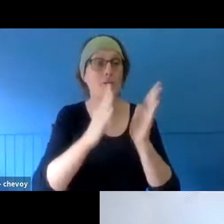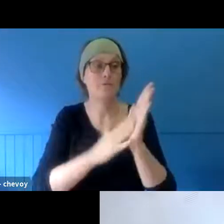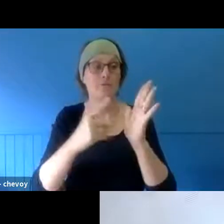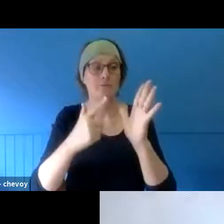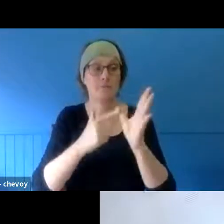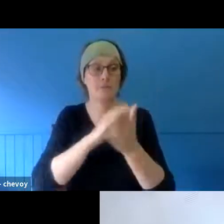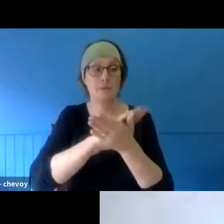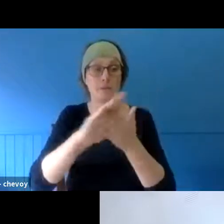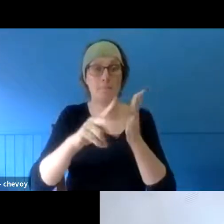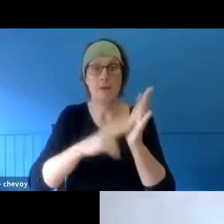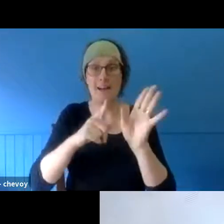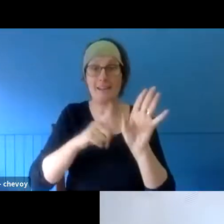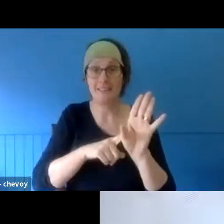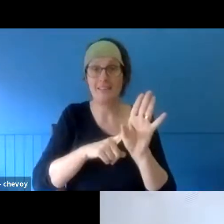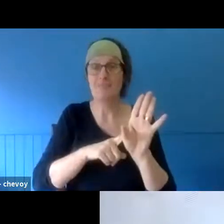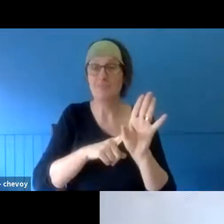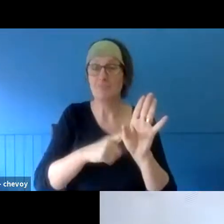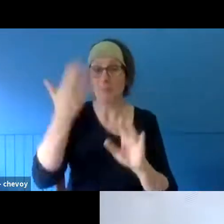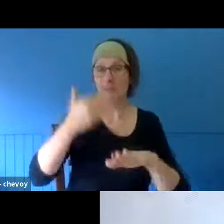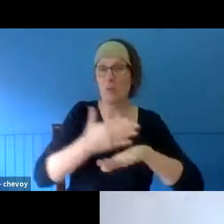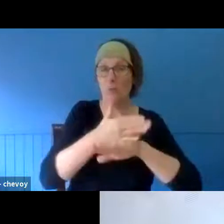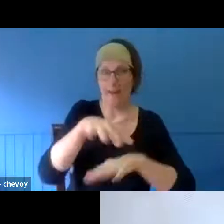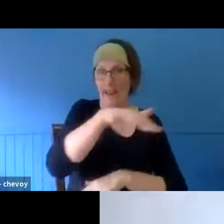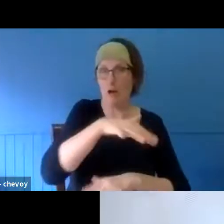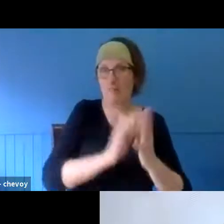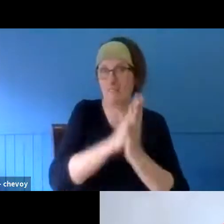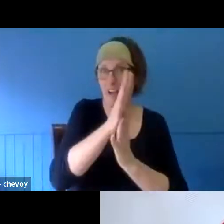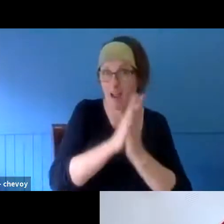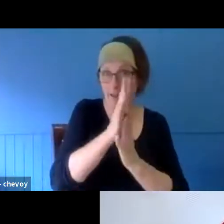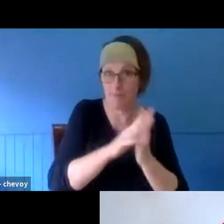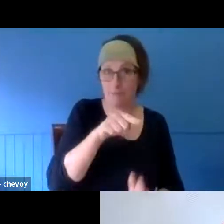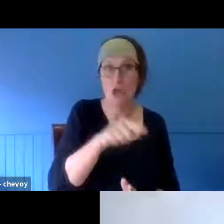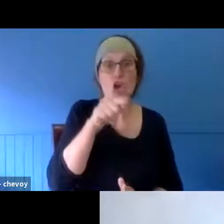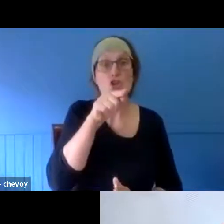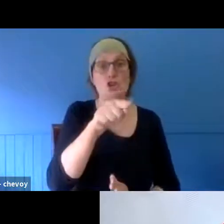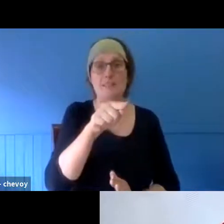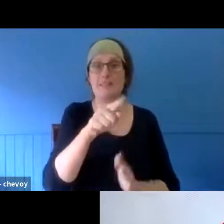Whittlesea. She's an artistic and event director, a choreographer, and